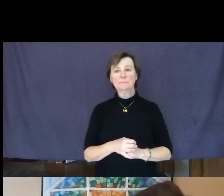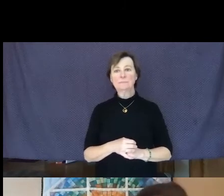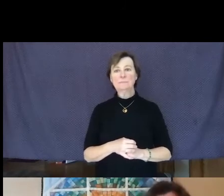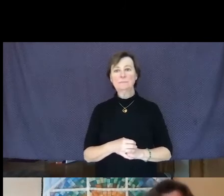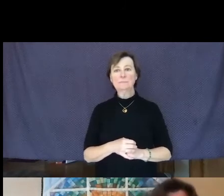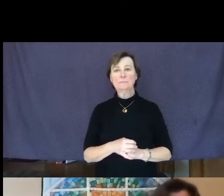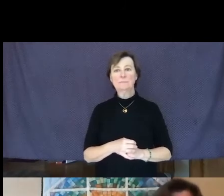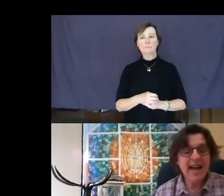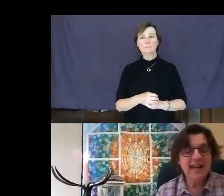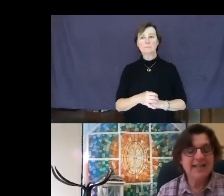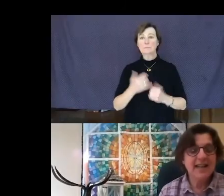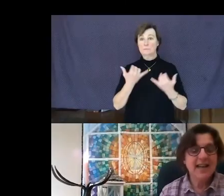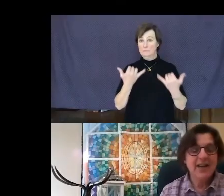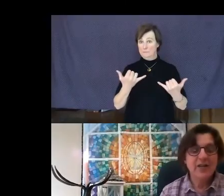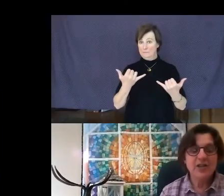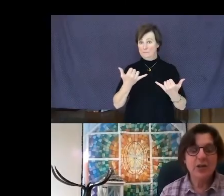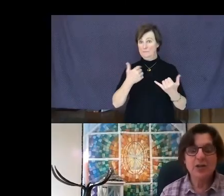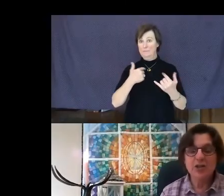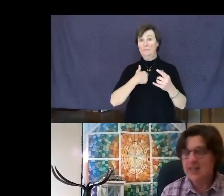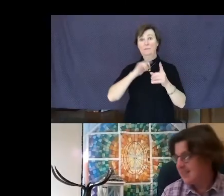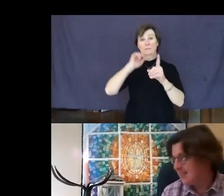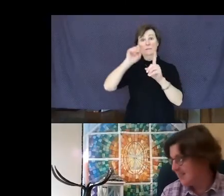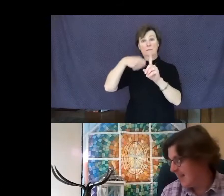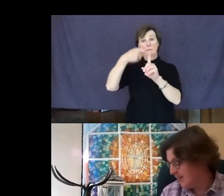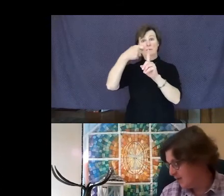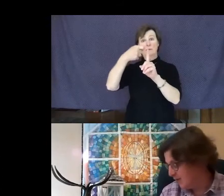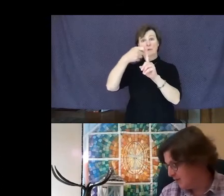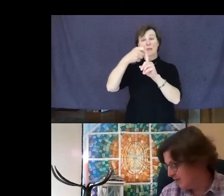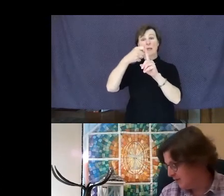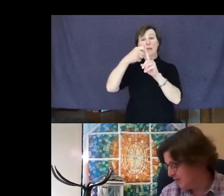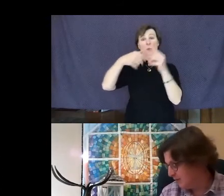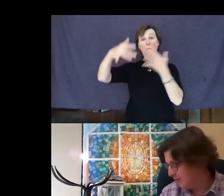I'm going to light the Social Justice candle.